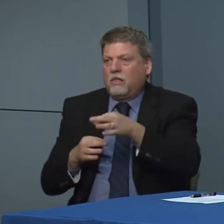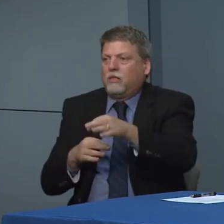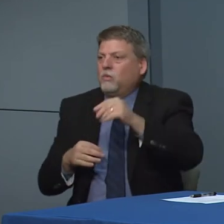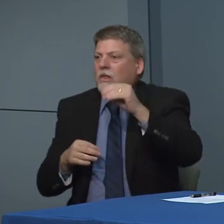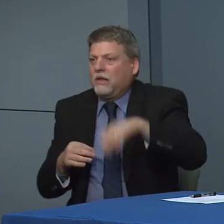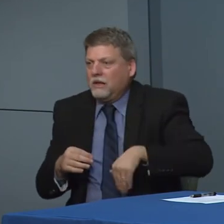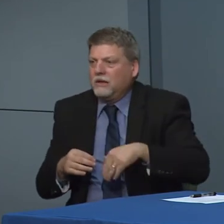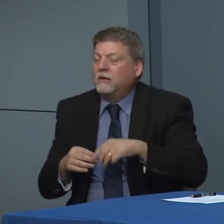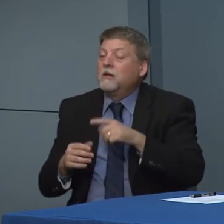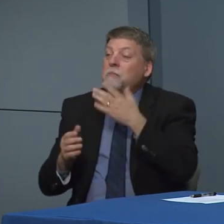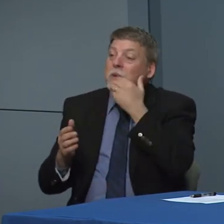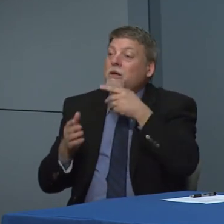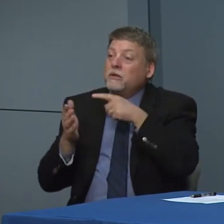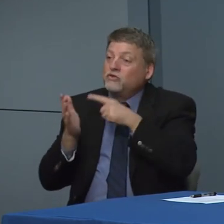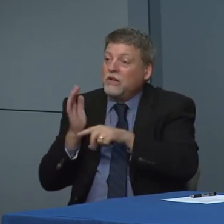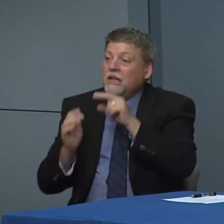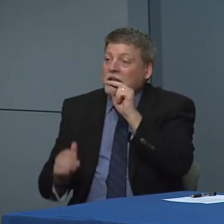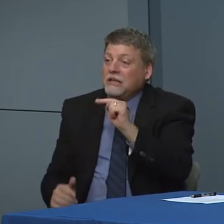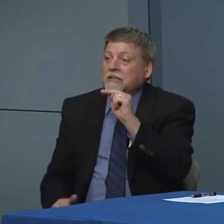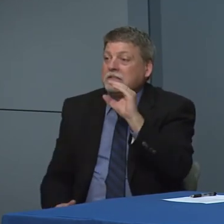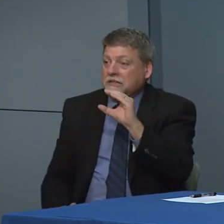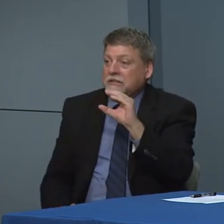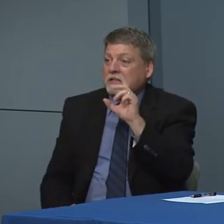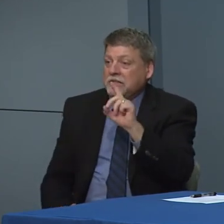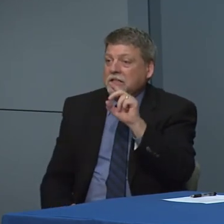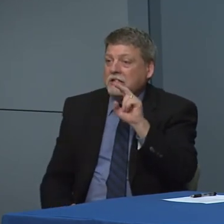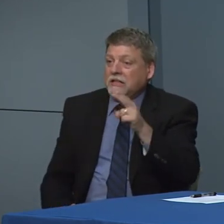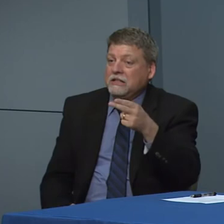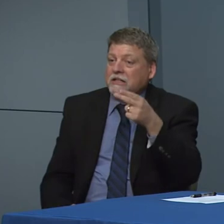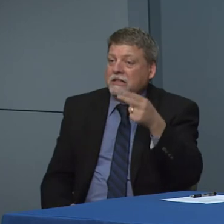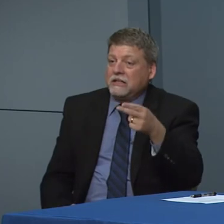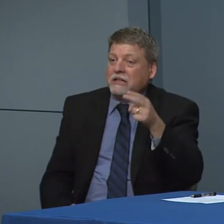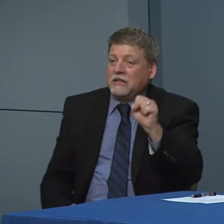back to our Web website. NC dhhs.